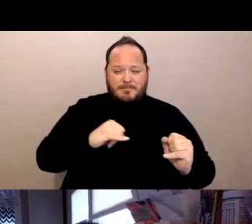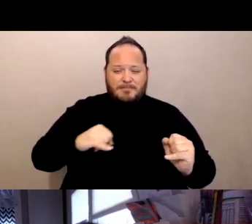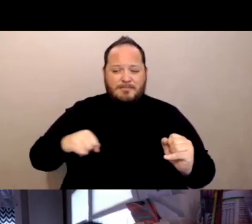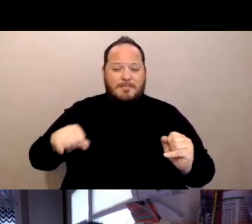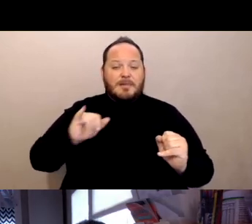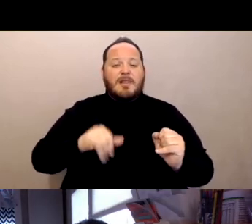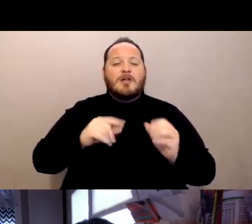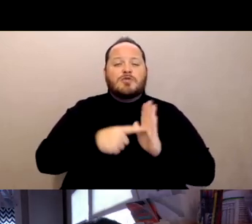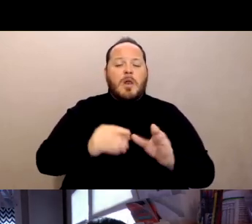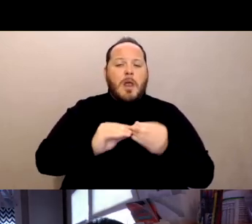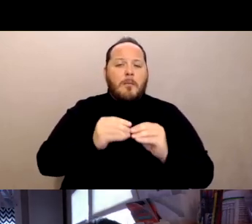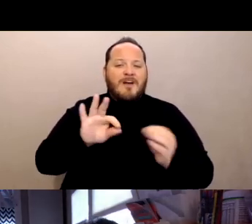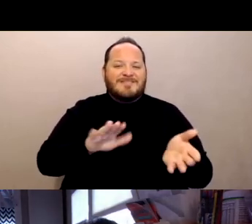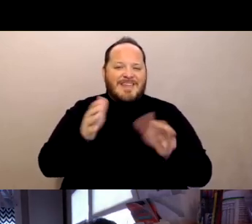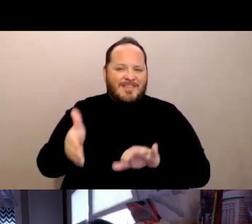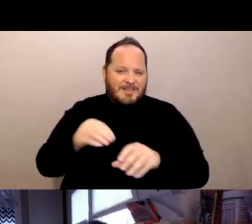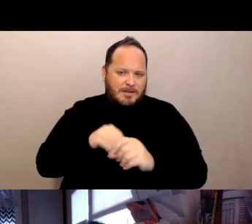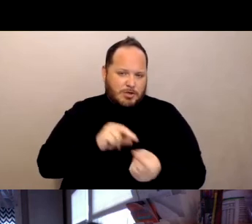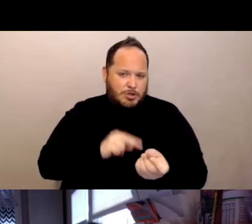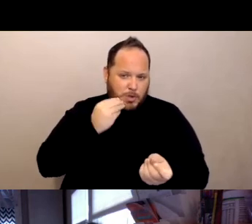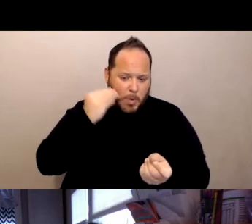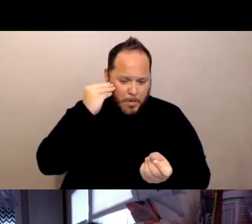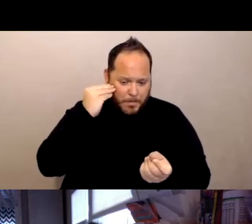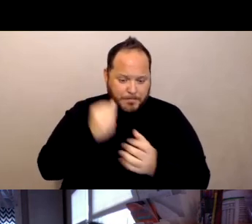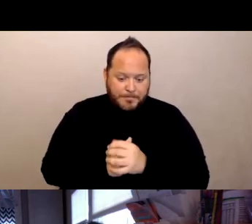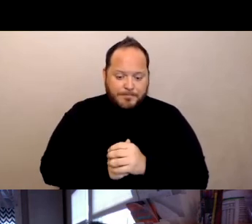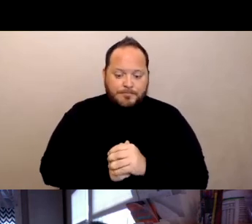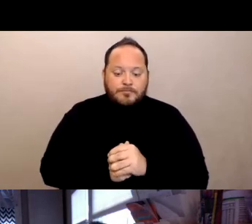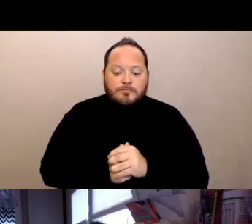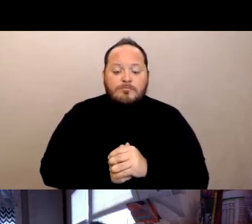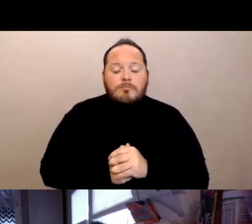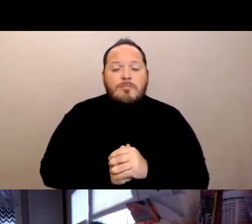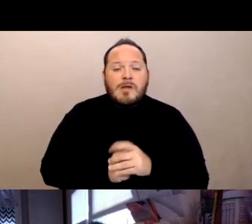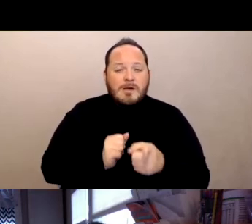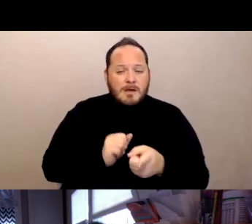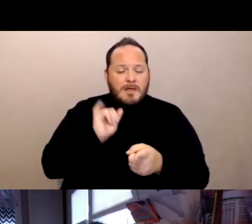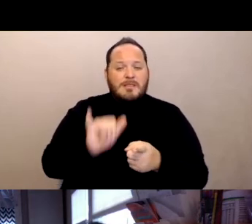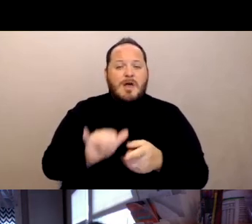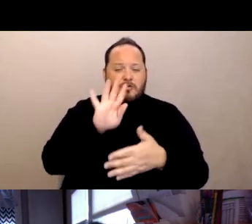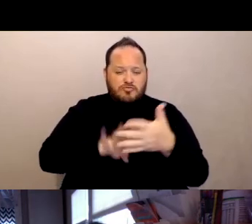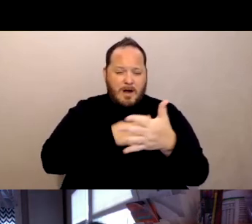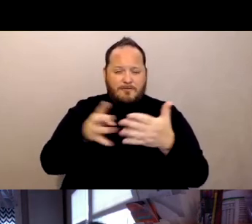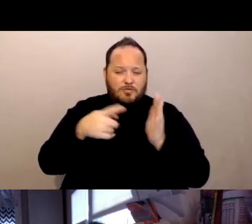and the parts on the graph where there's no, where the darker orange line just disappears